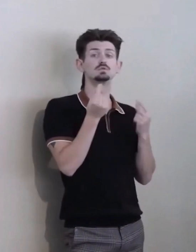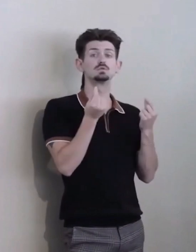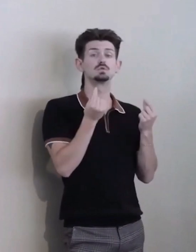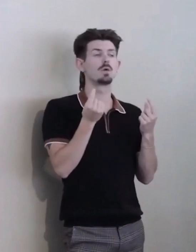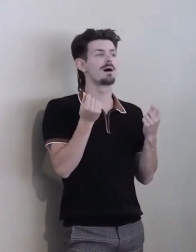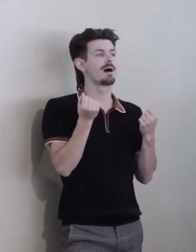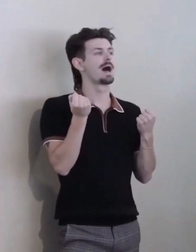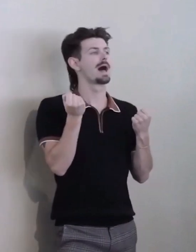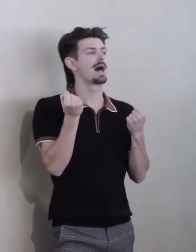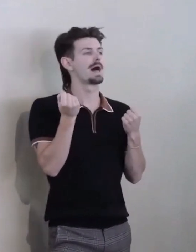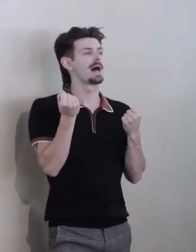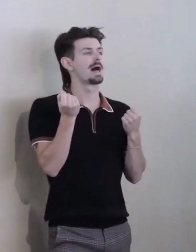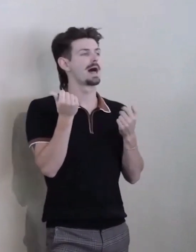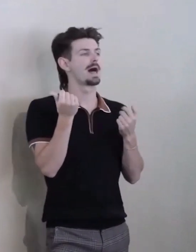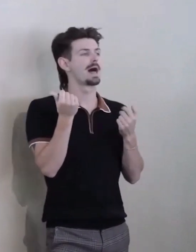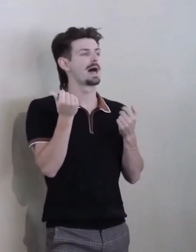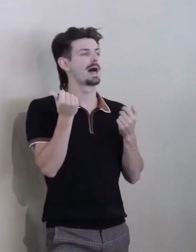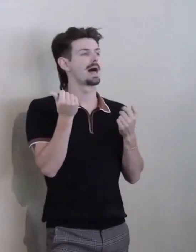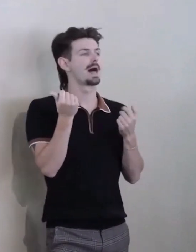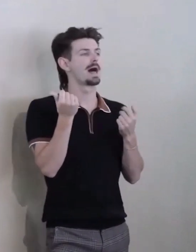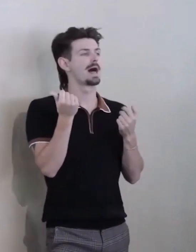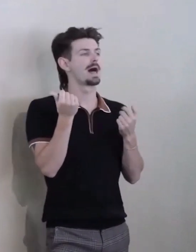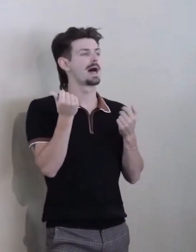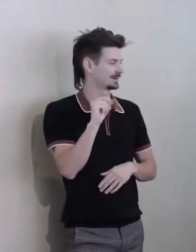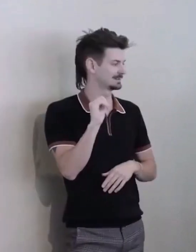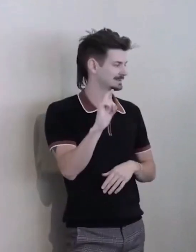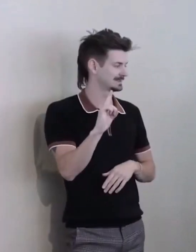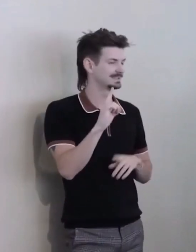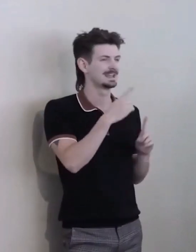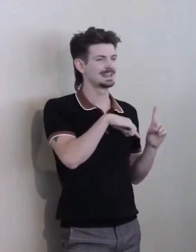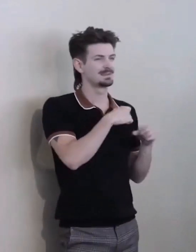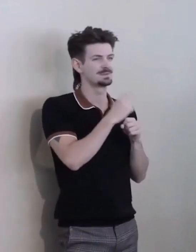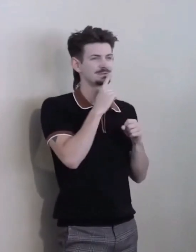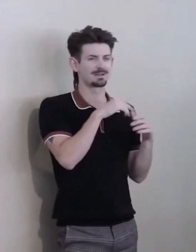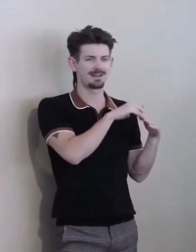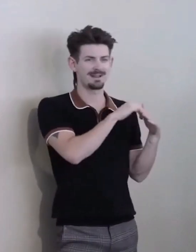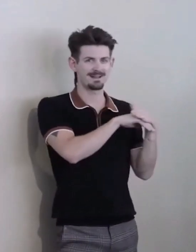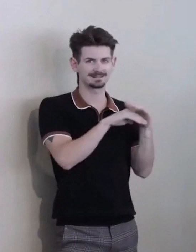Our attorneys have assured access at every major sports and public venue,